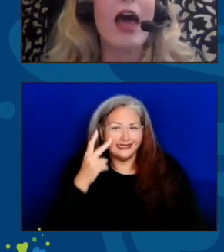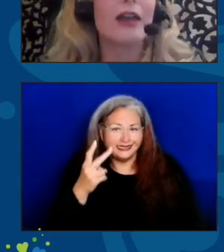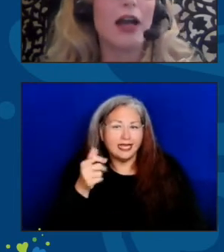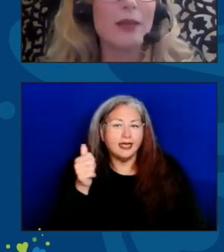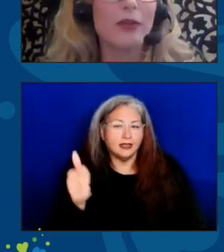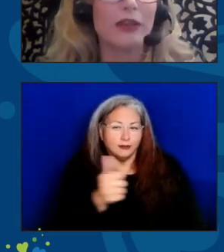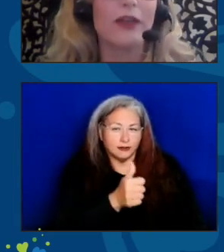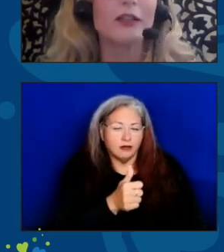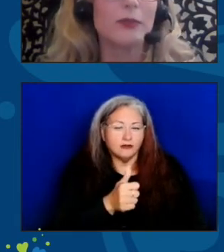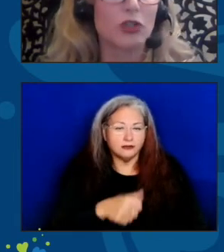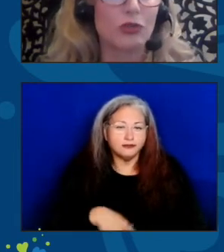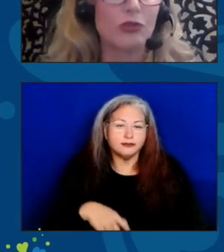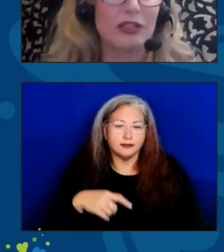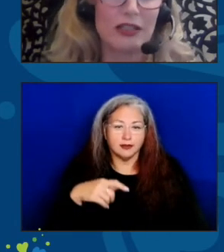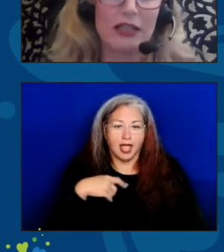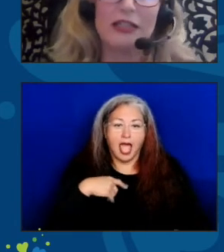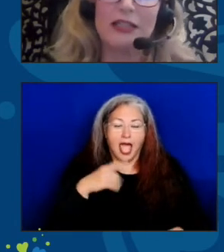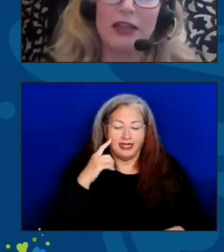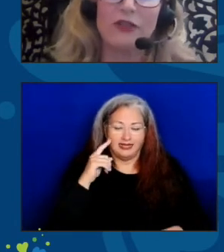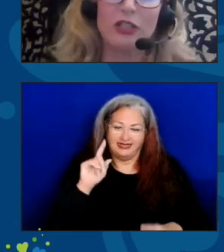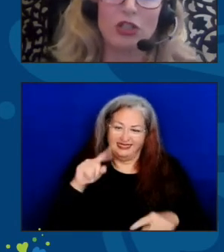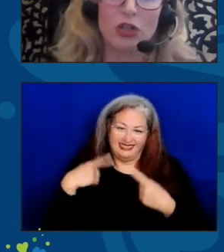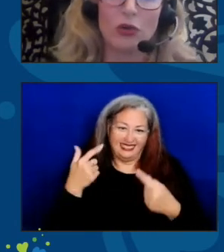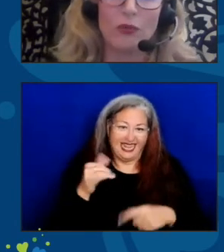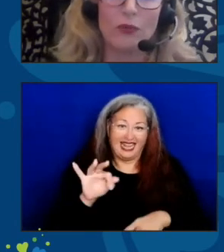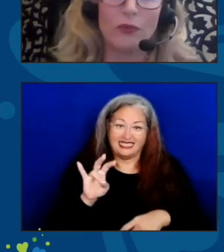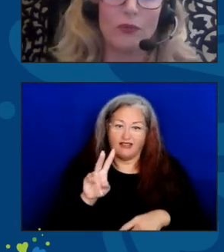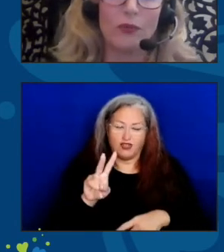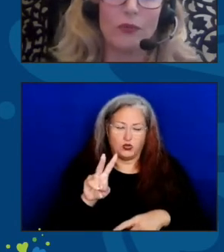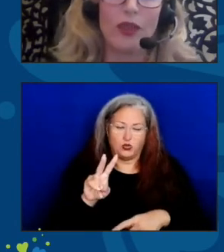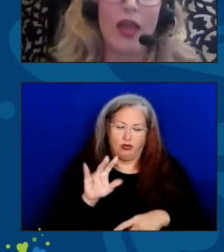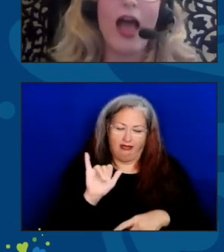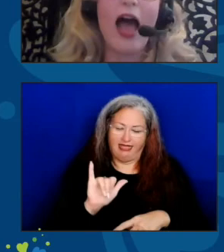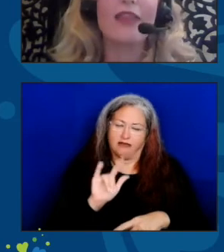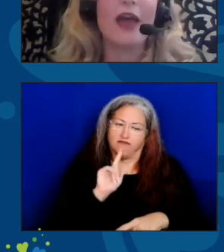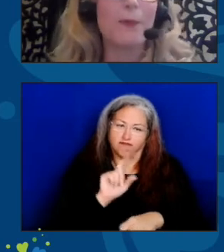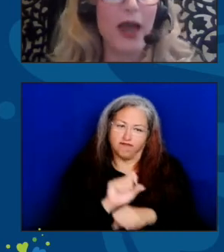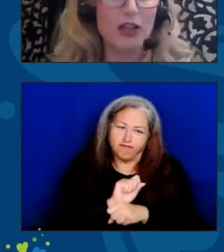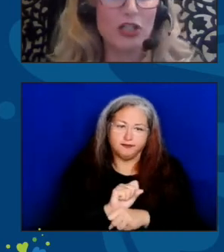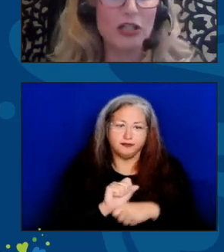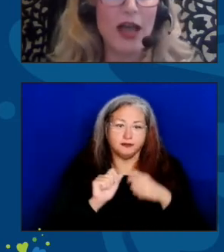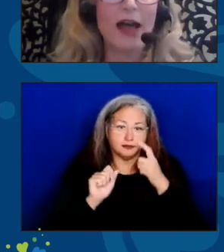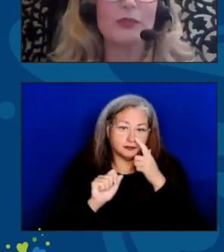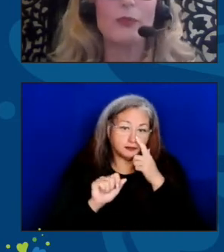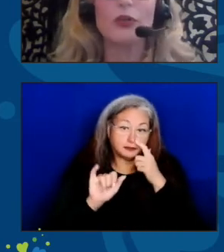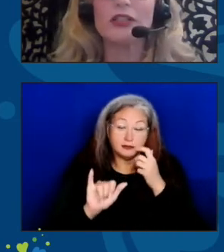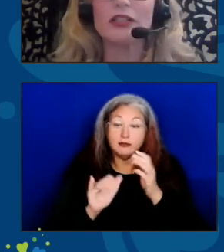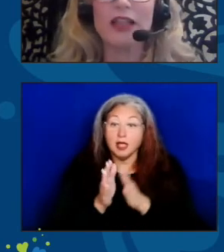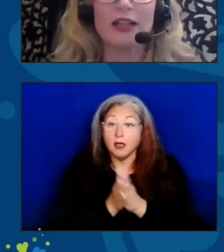And I believe that's been true since 1972. And that passion has been put to the test